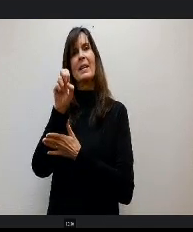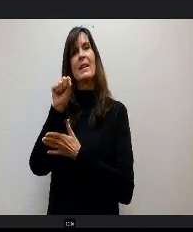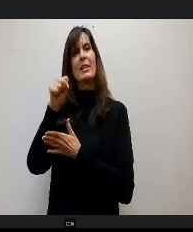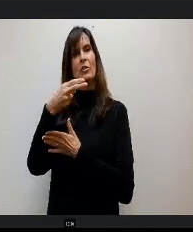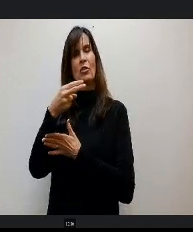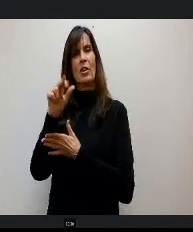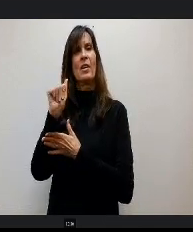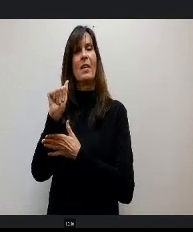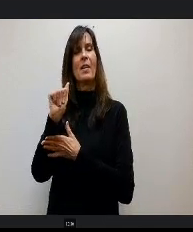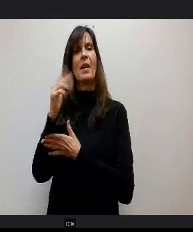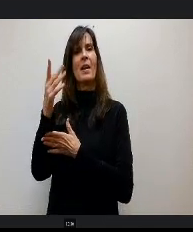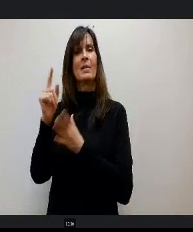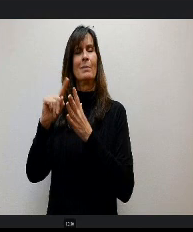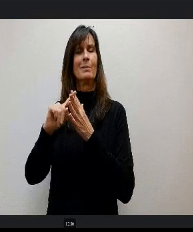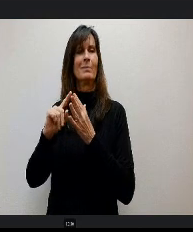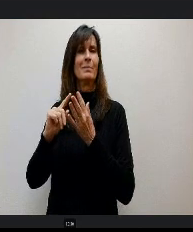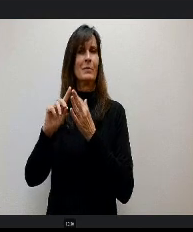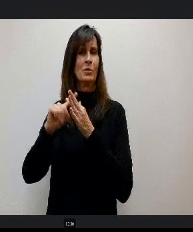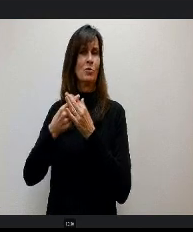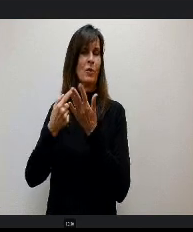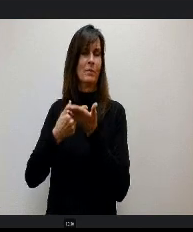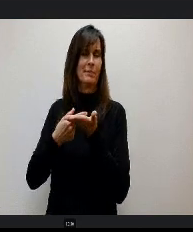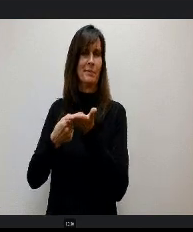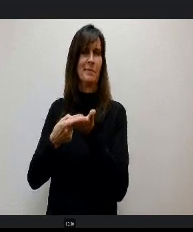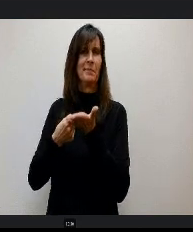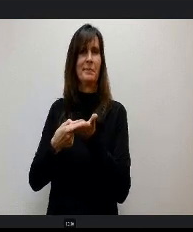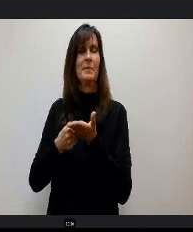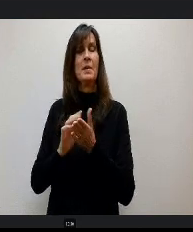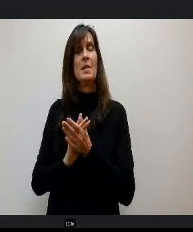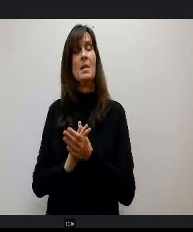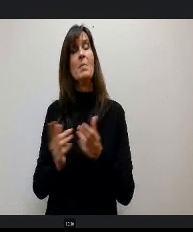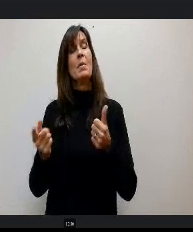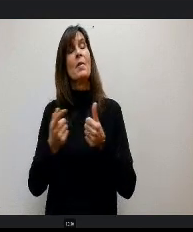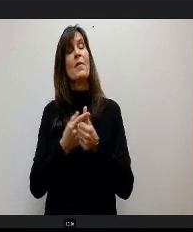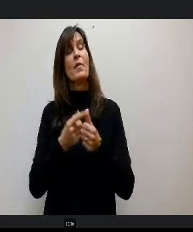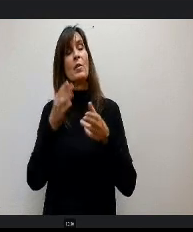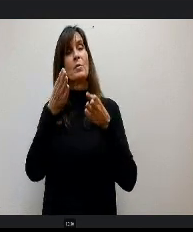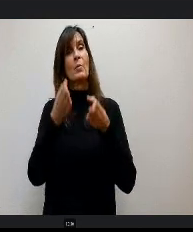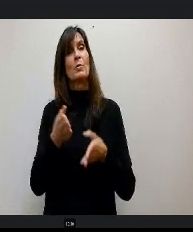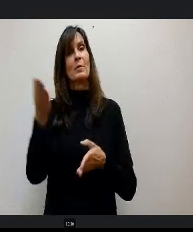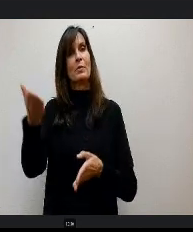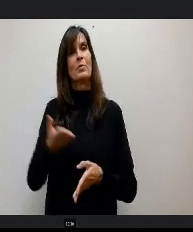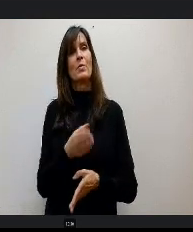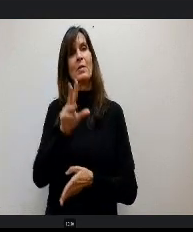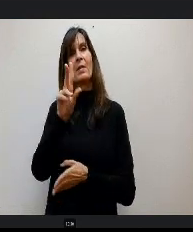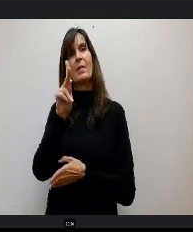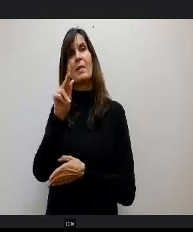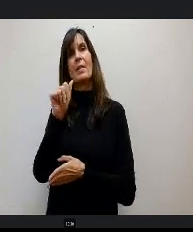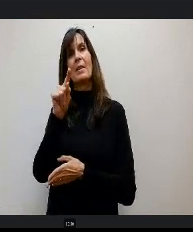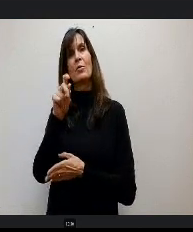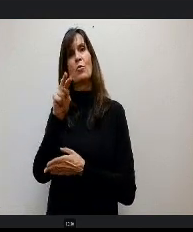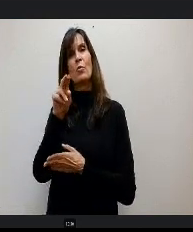rocking and rolling with the team. But for tonight, I'm going to go ahead and the first person I'm going to introduce is Katrina Parks, who runs our Space Science